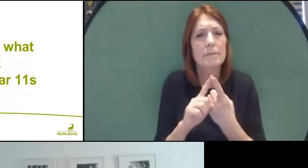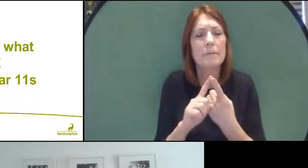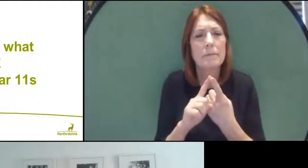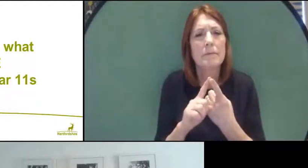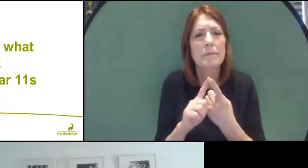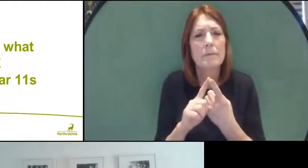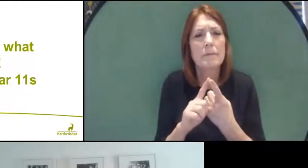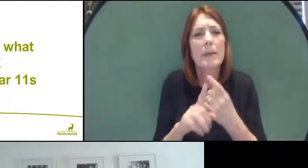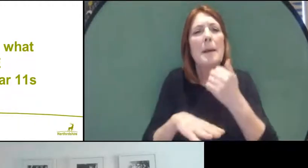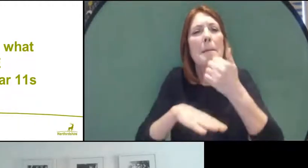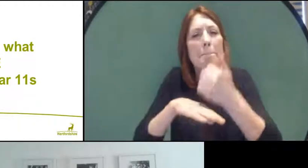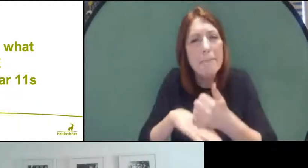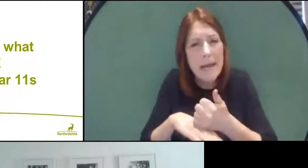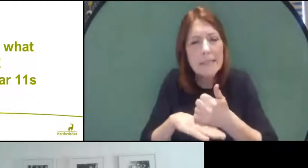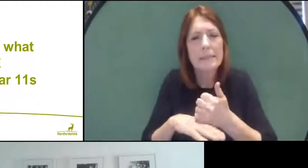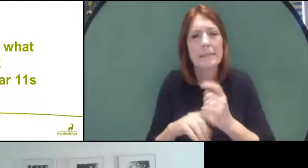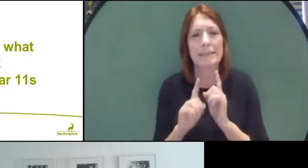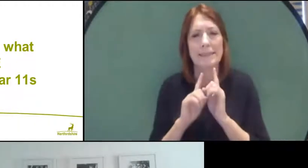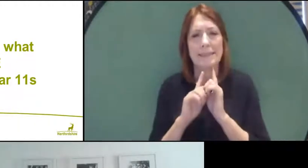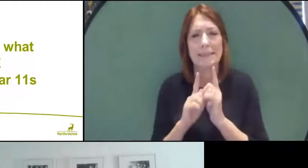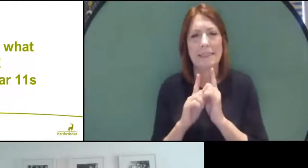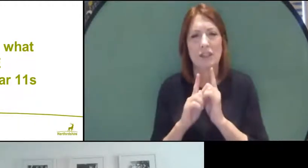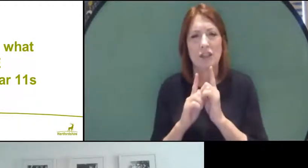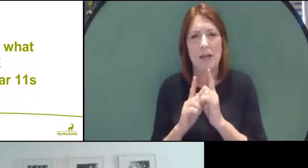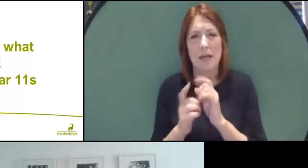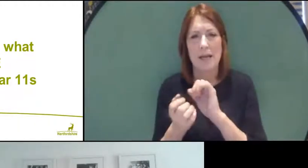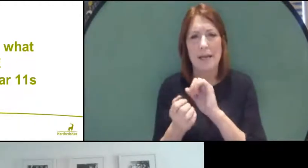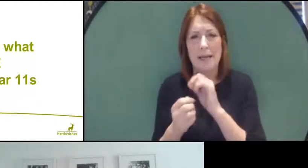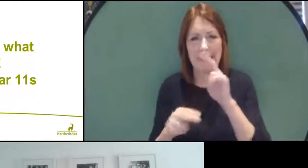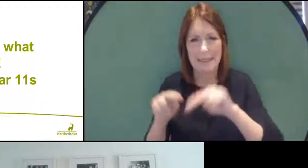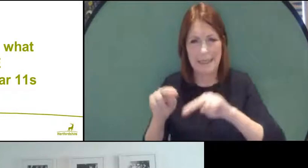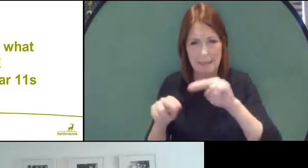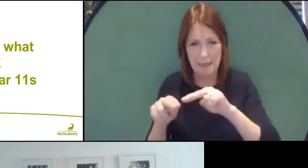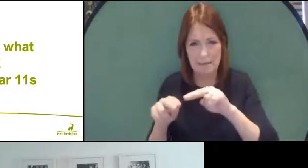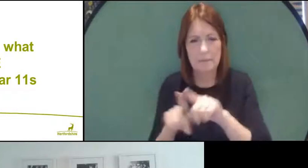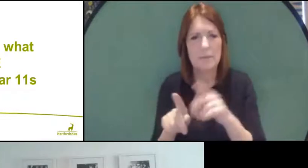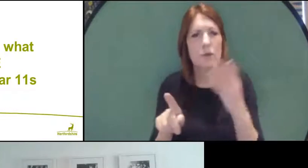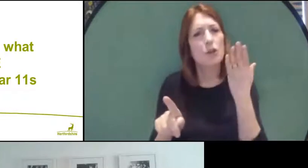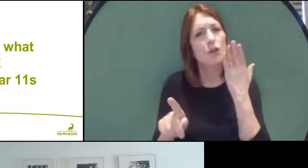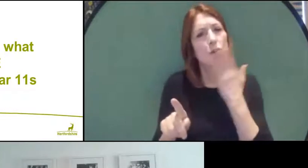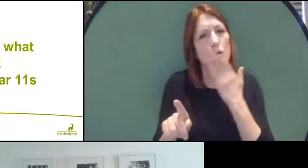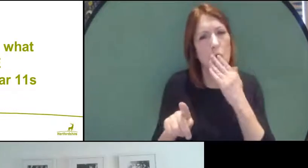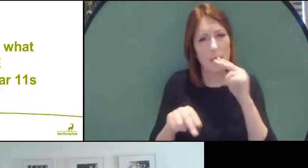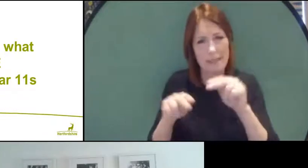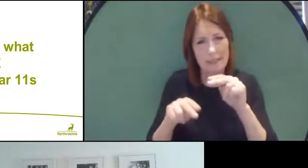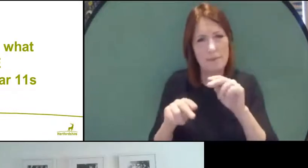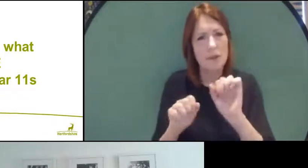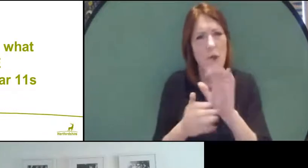teacher assessment, and your school assessment of the standard at which you are performing